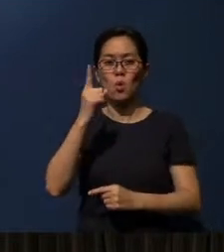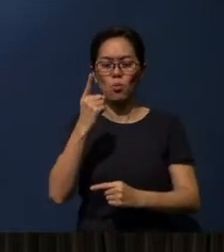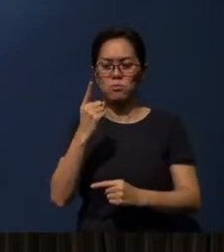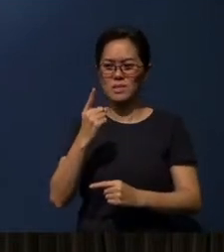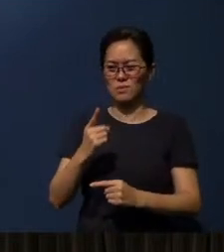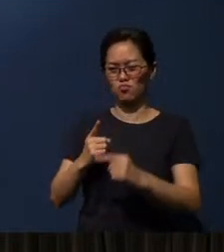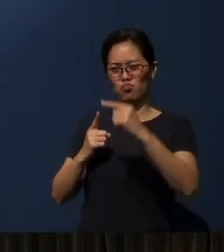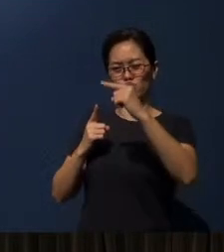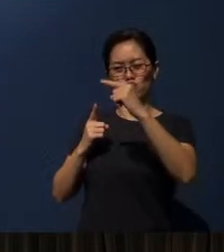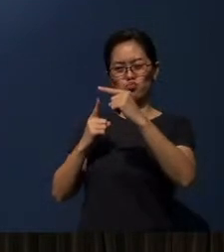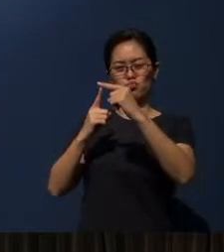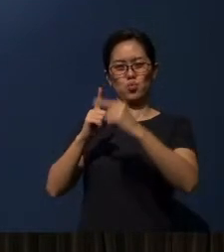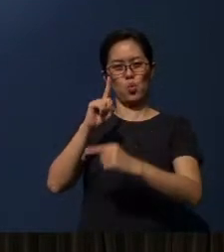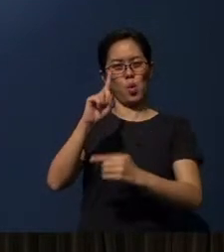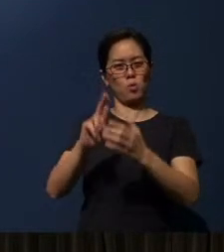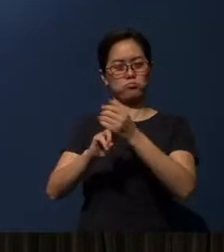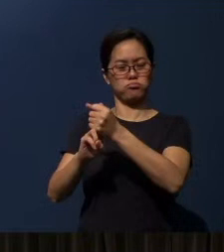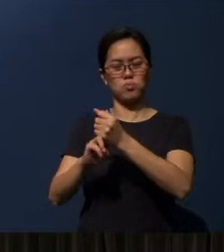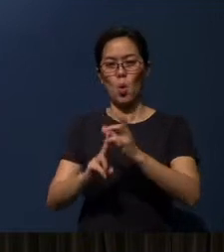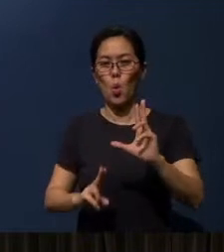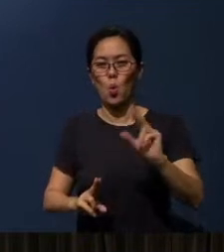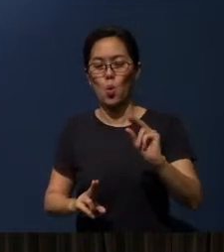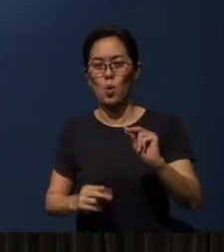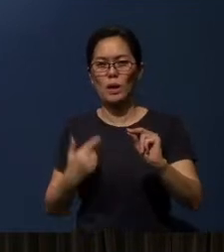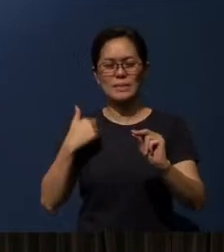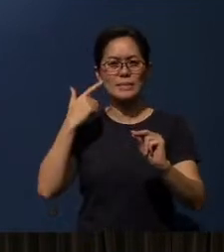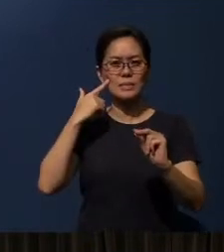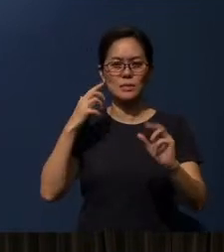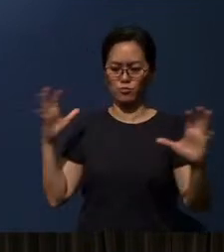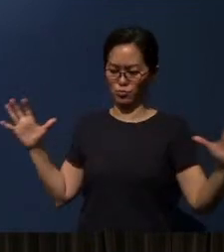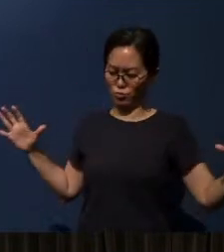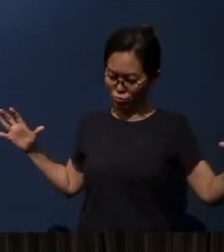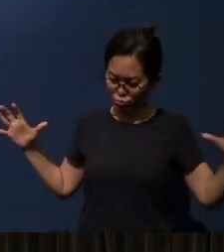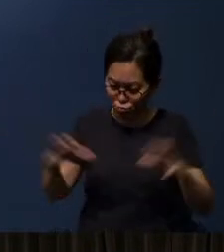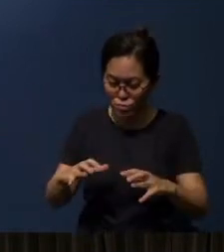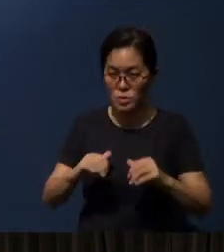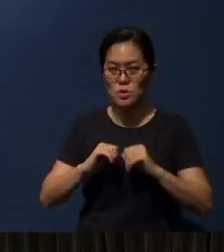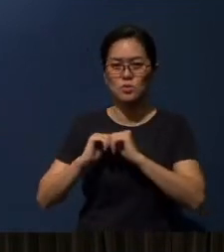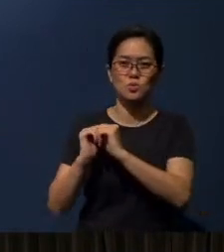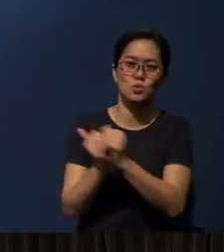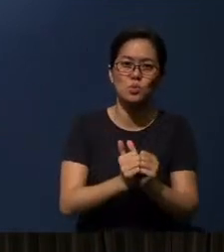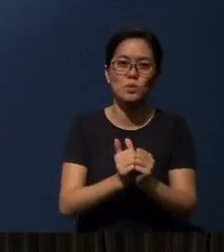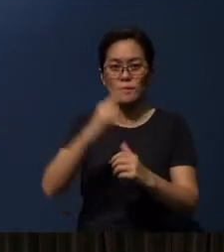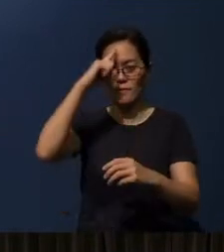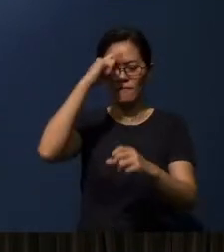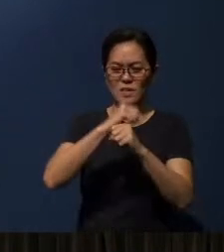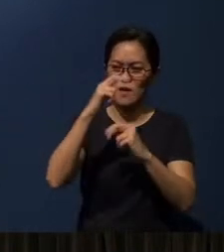I think it is a campaign of coming to build faith by hearing,